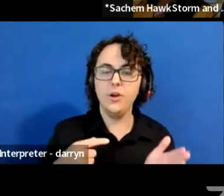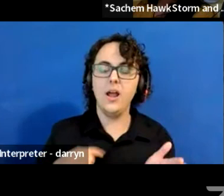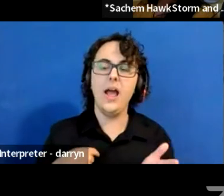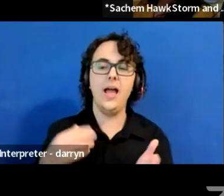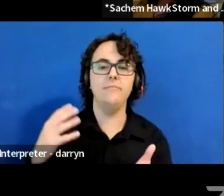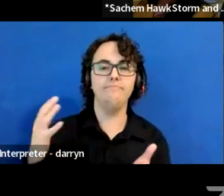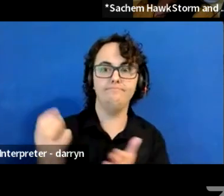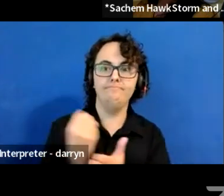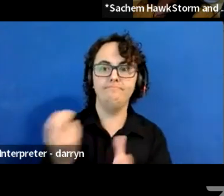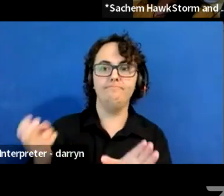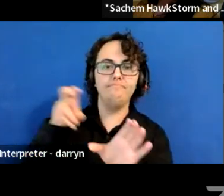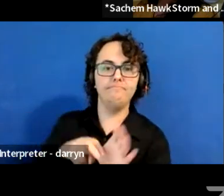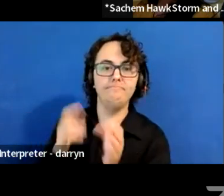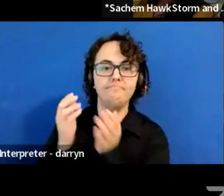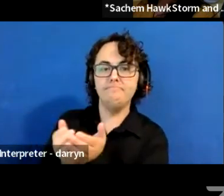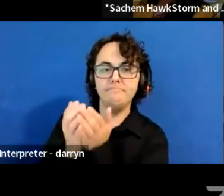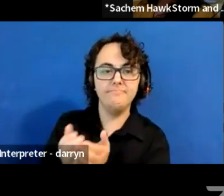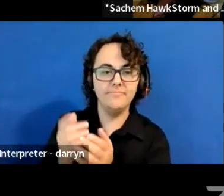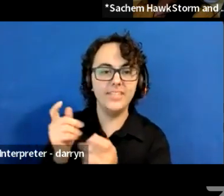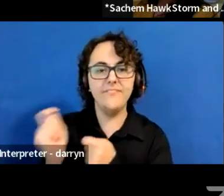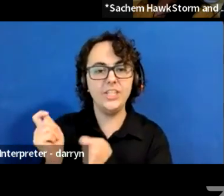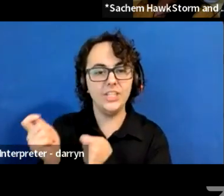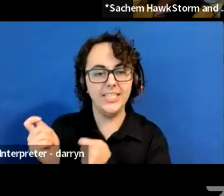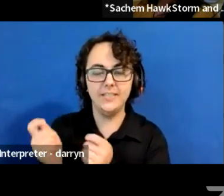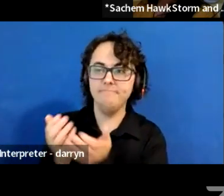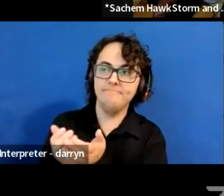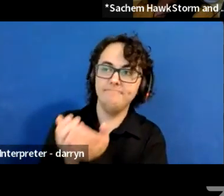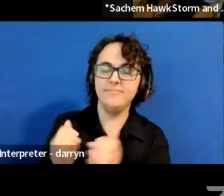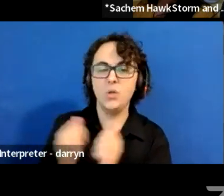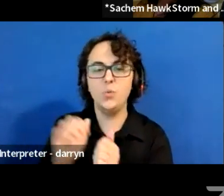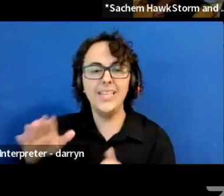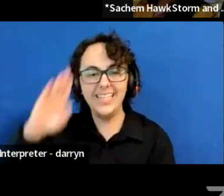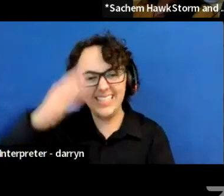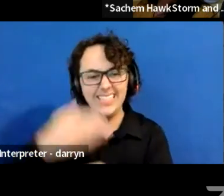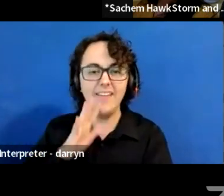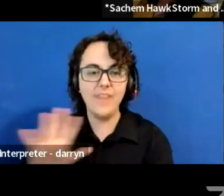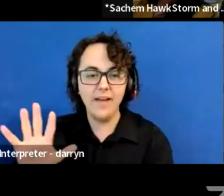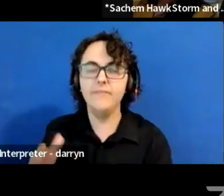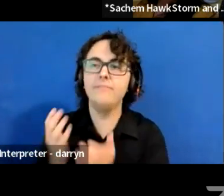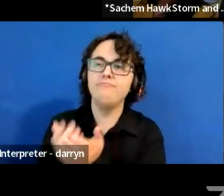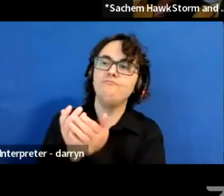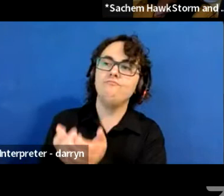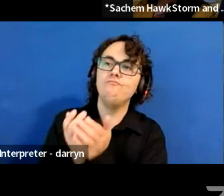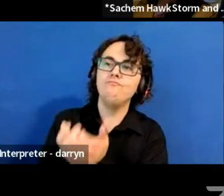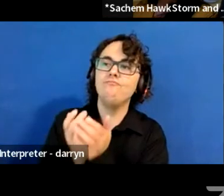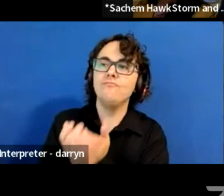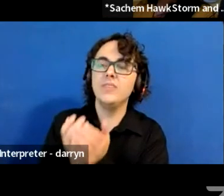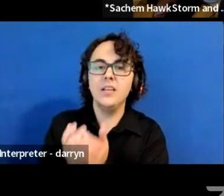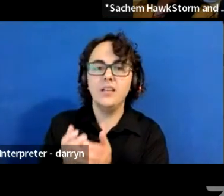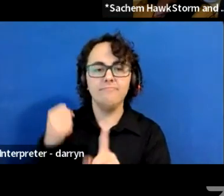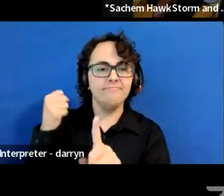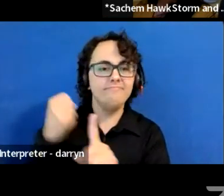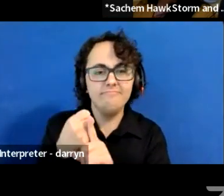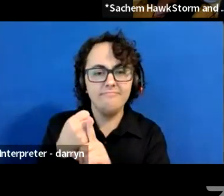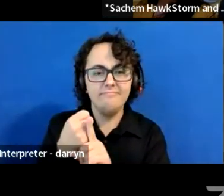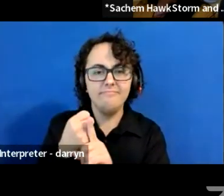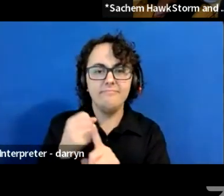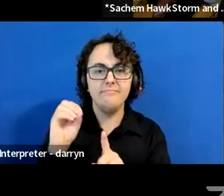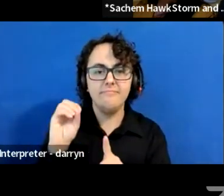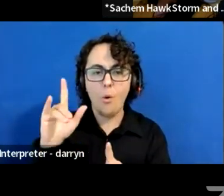And yeah, we went out on the boat and it wasn't very long that we came across just like this huge slick that basically surrounded the boat